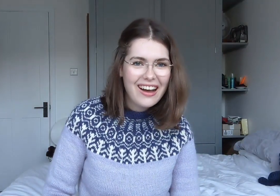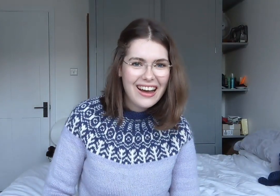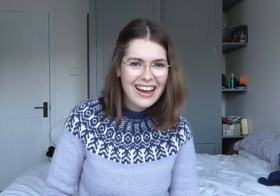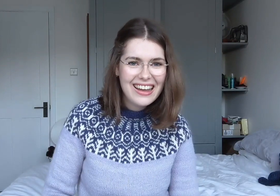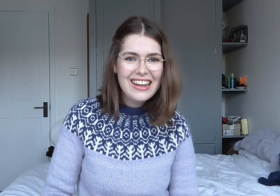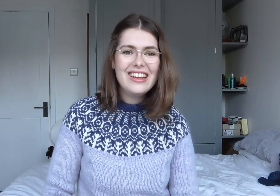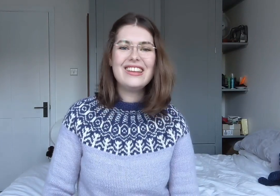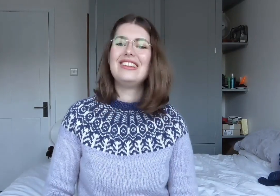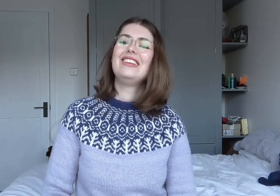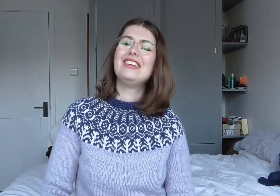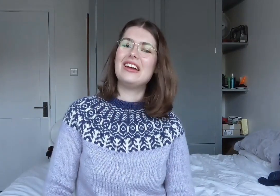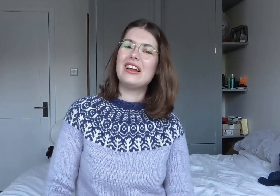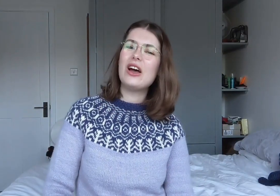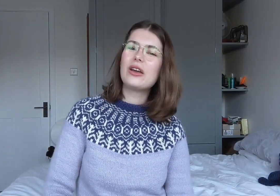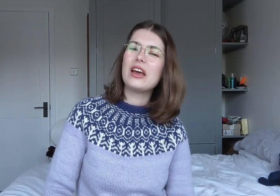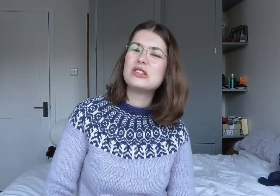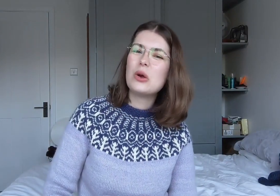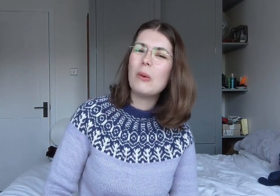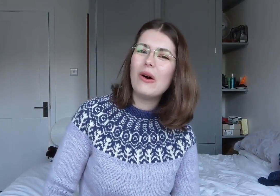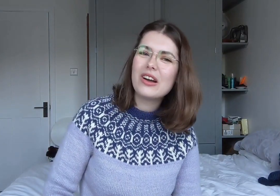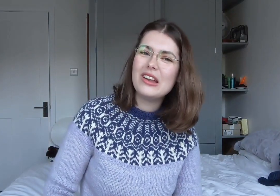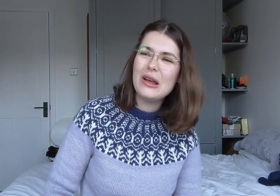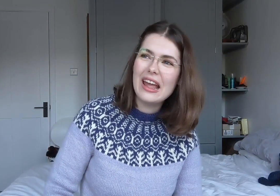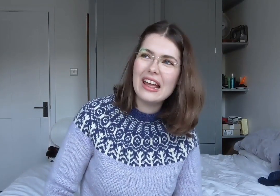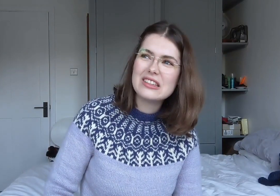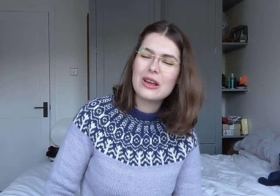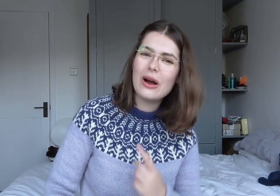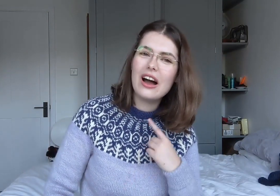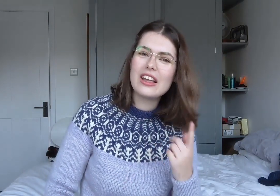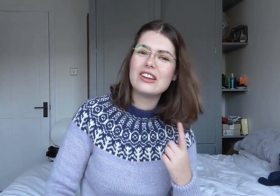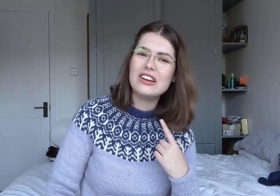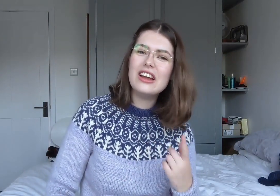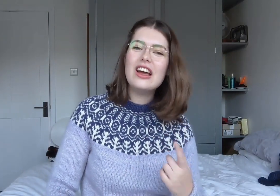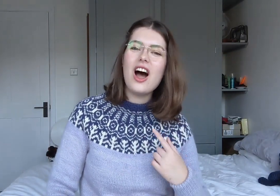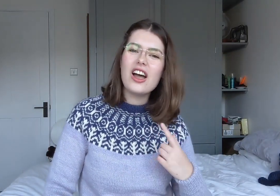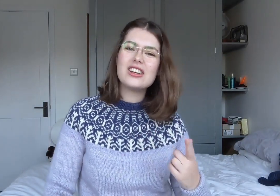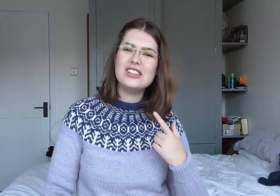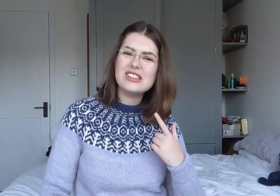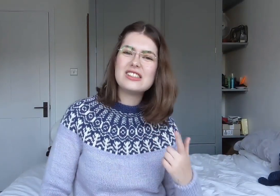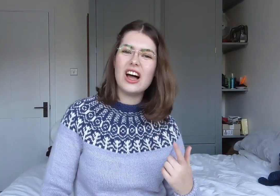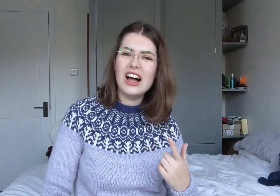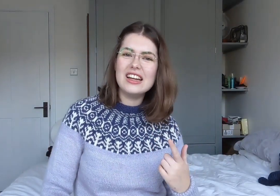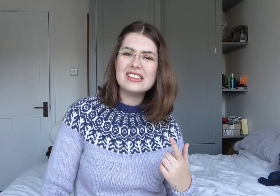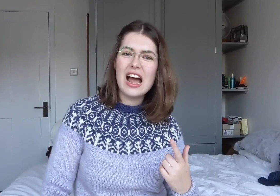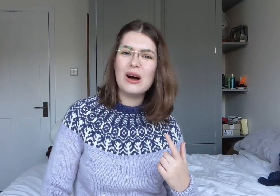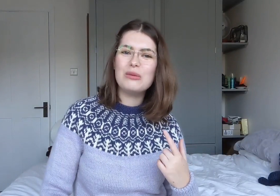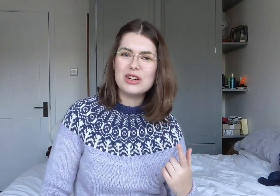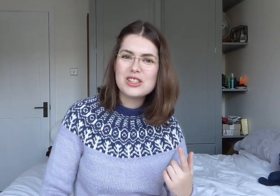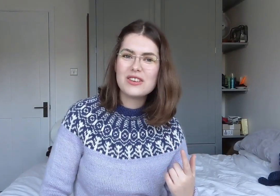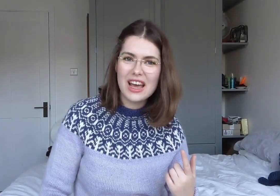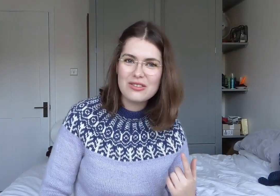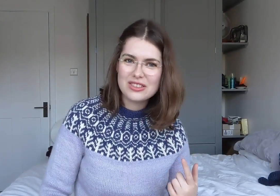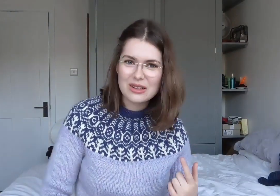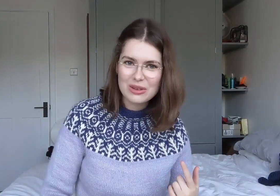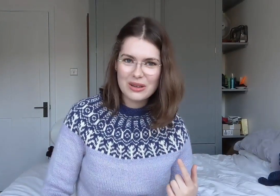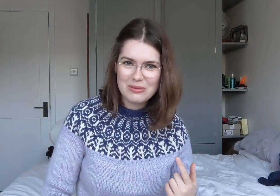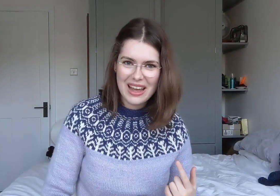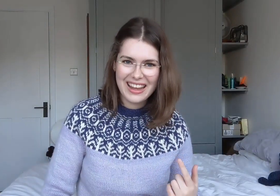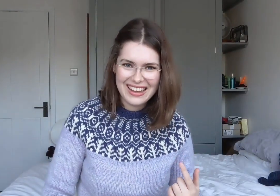So what can you hear so I can decide how much of an effort I'm going to make.